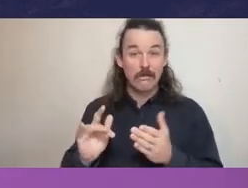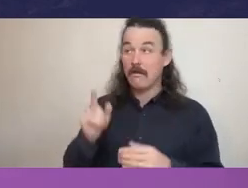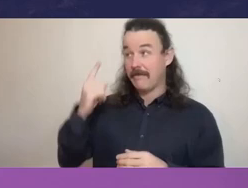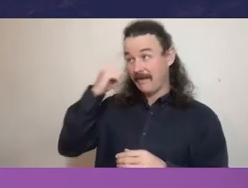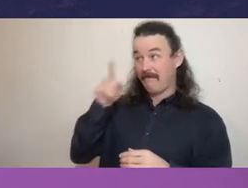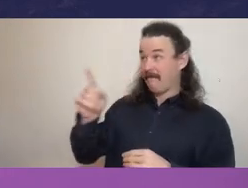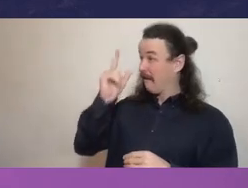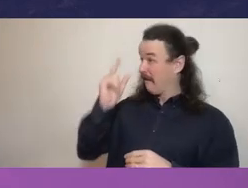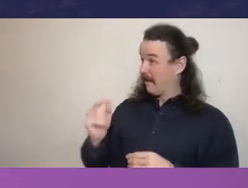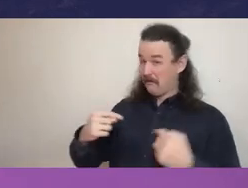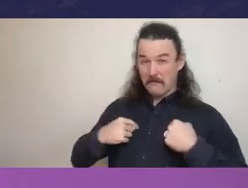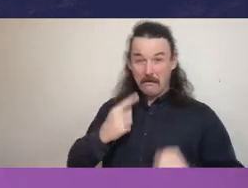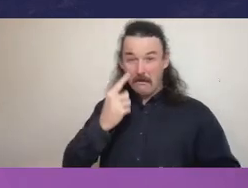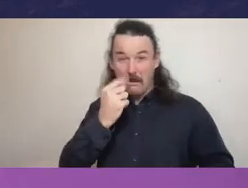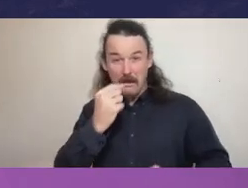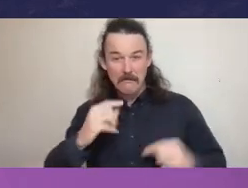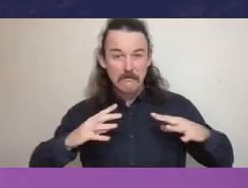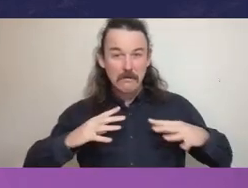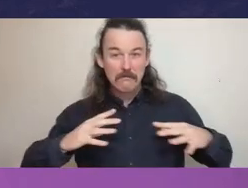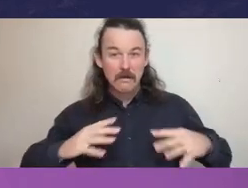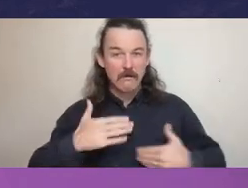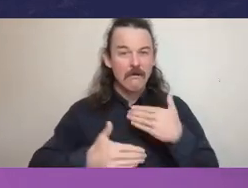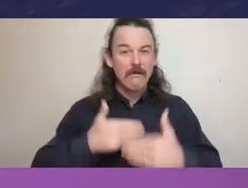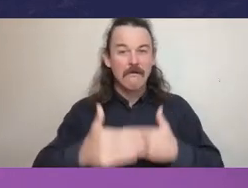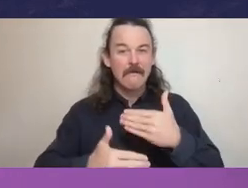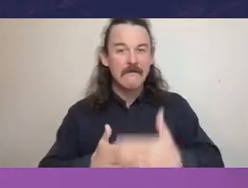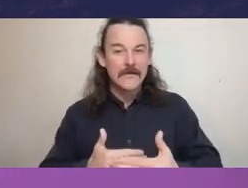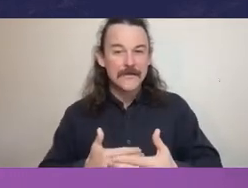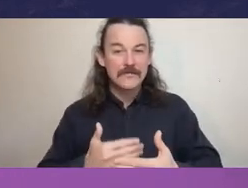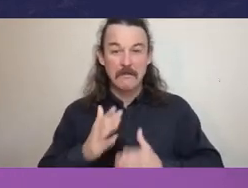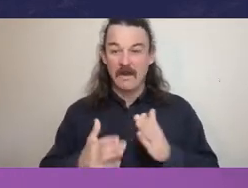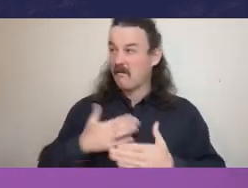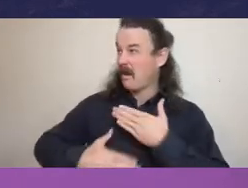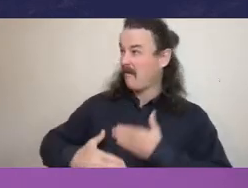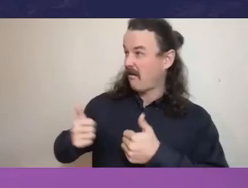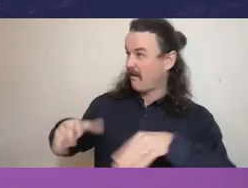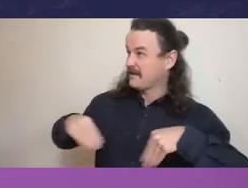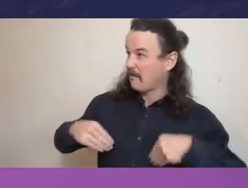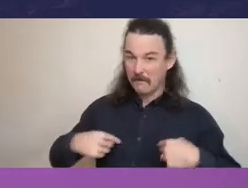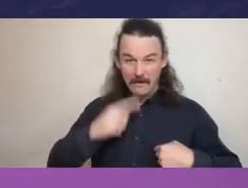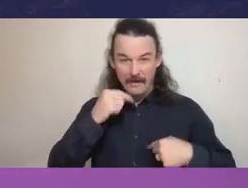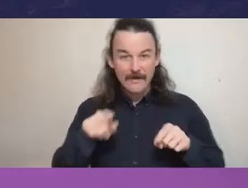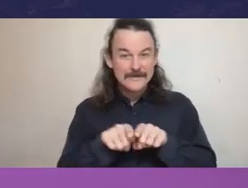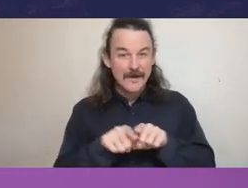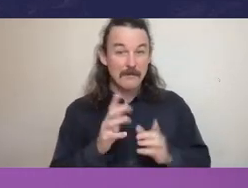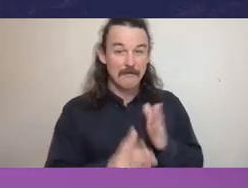certain behaviours are acceptable. And fundamentally, that undermines public confidence in institutions.